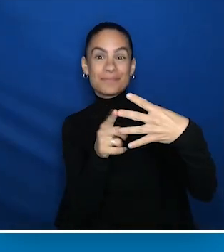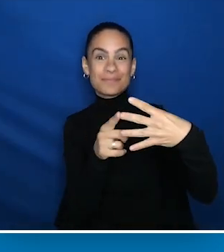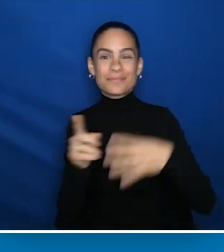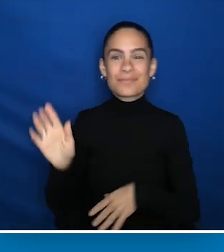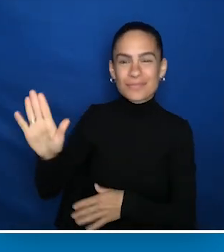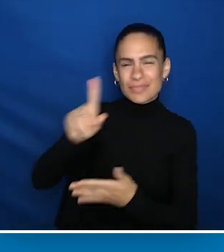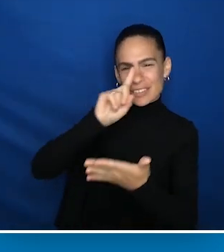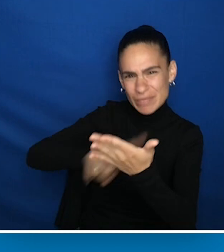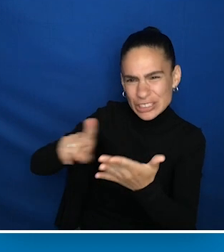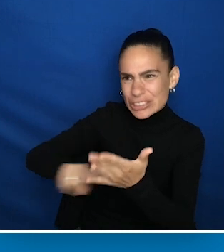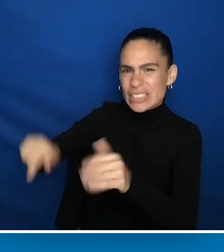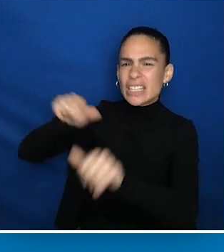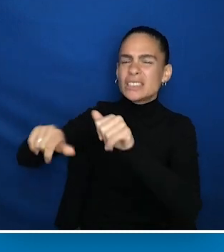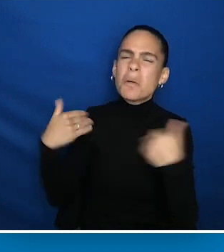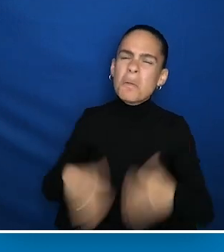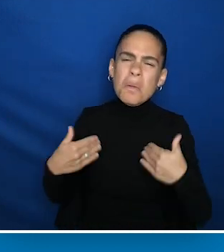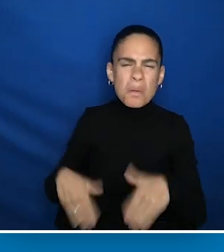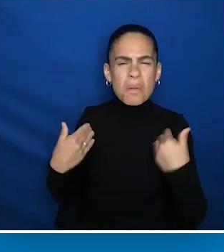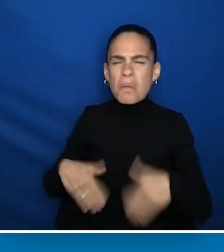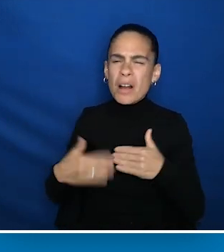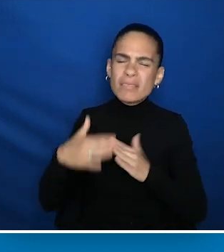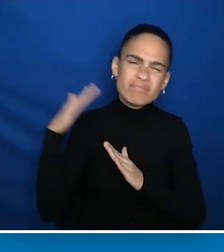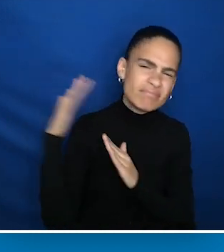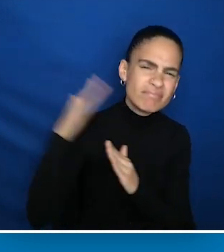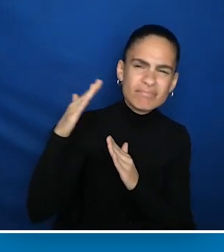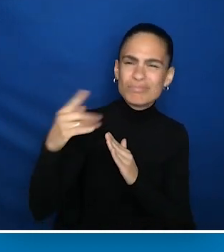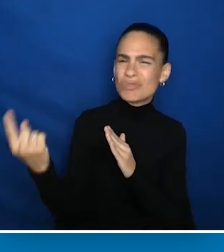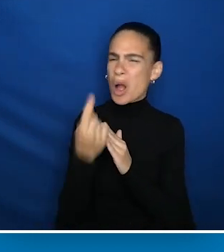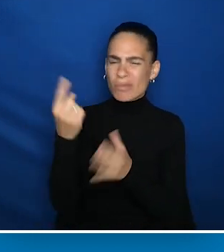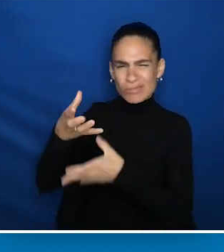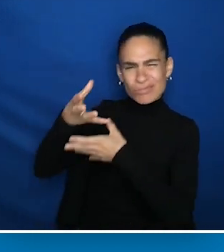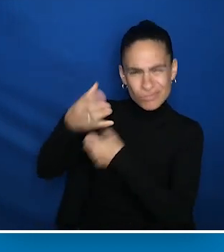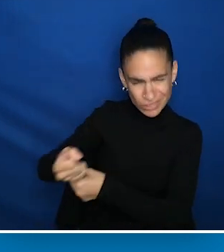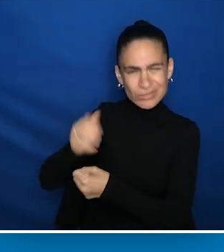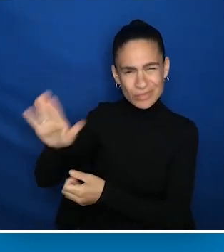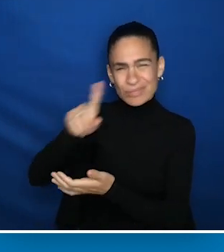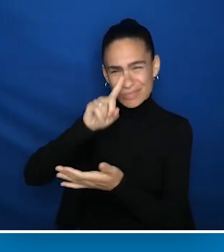The second is that the science of her research is rigorous. So the findings are not in dispute.